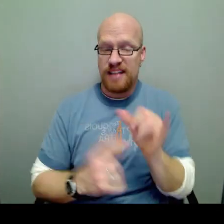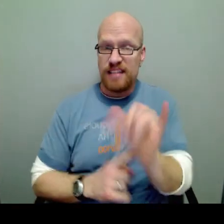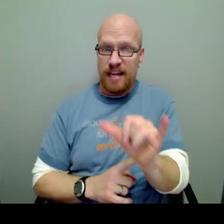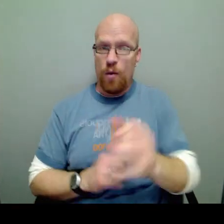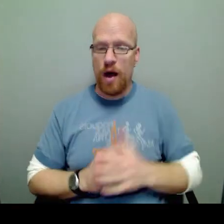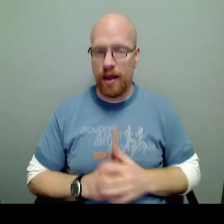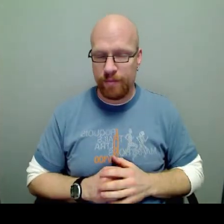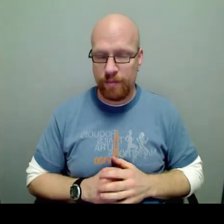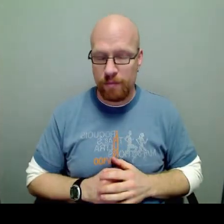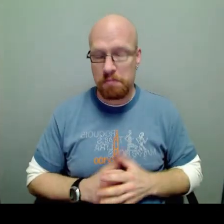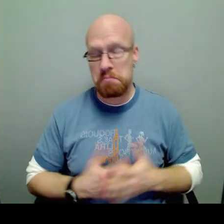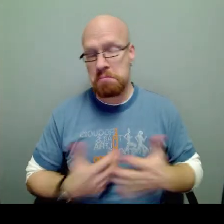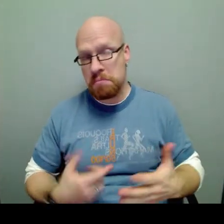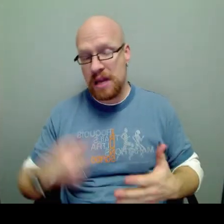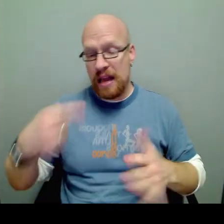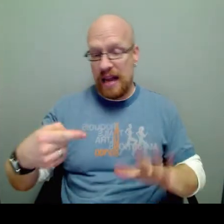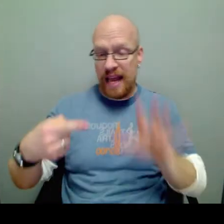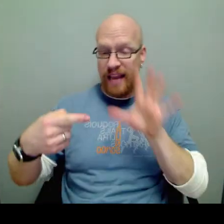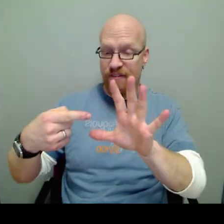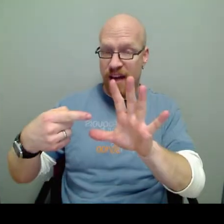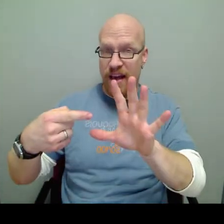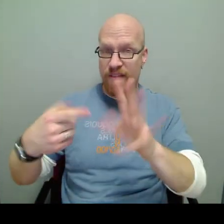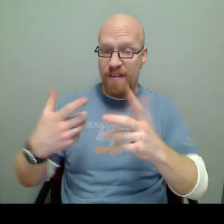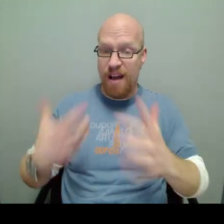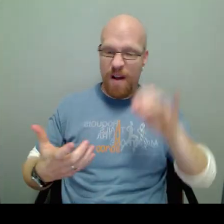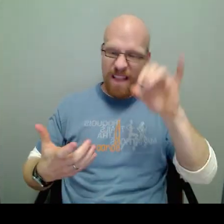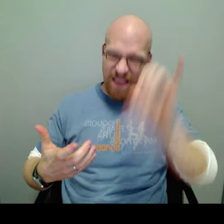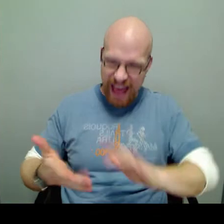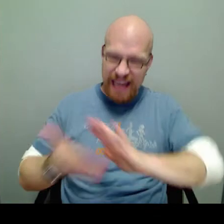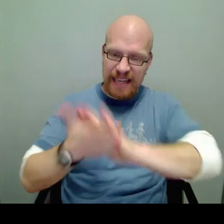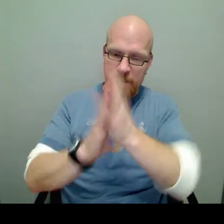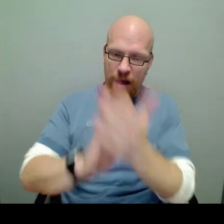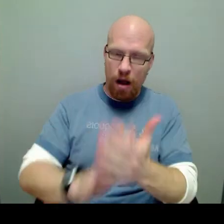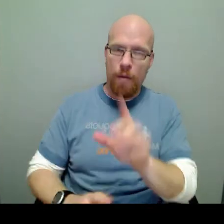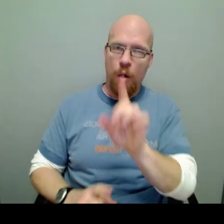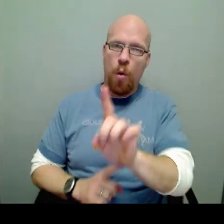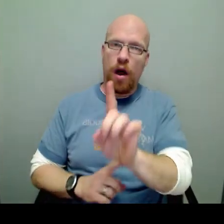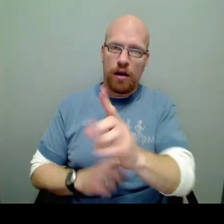isolating Y. Negative 5, I want that to become a 1.